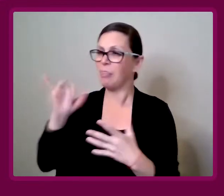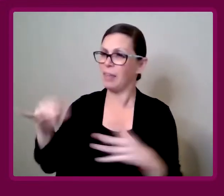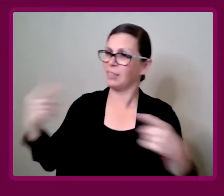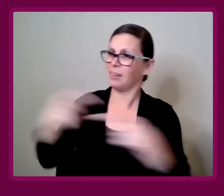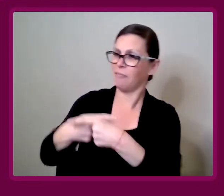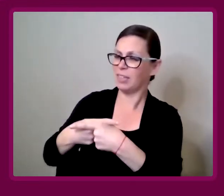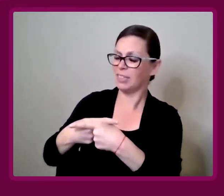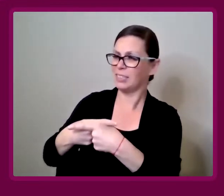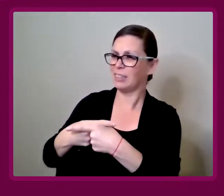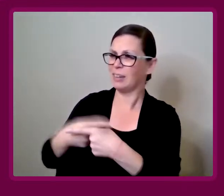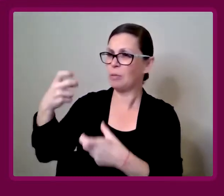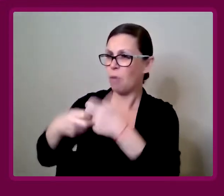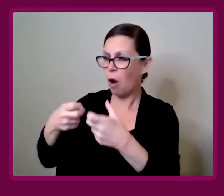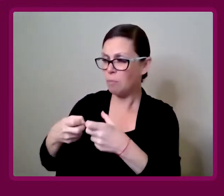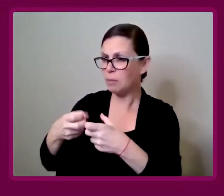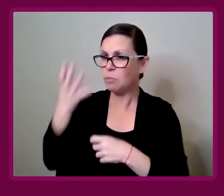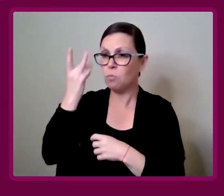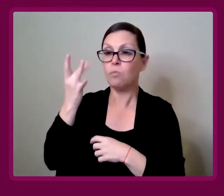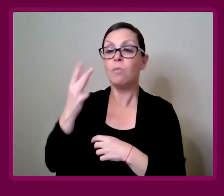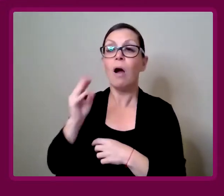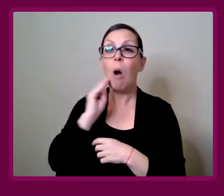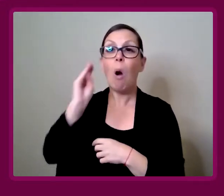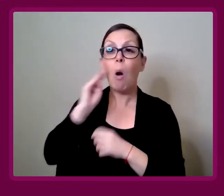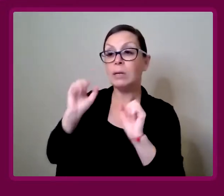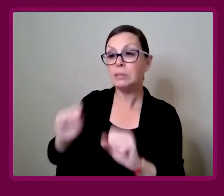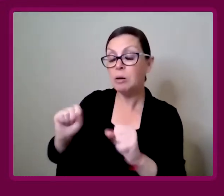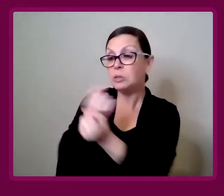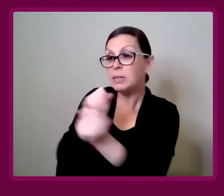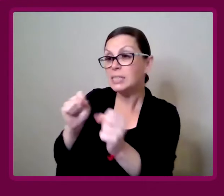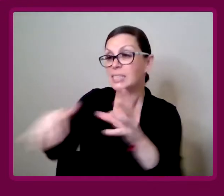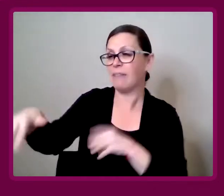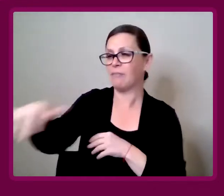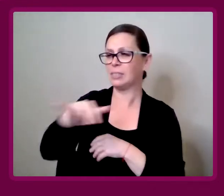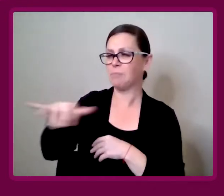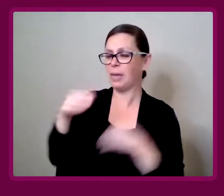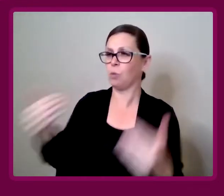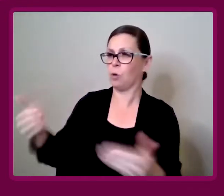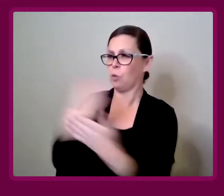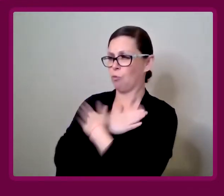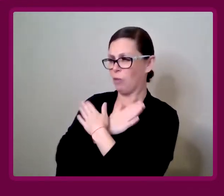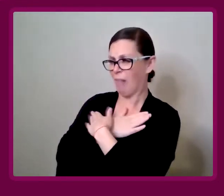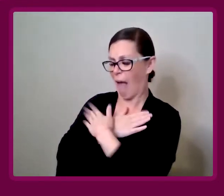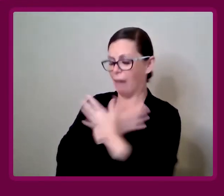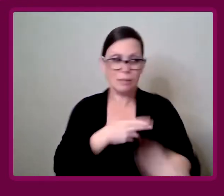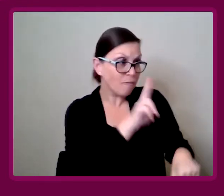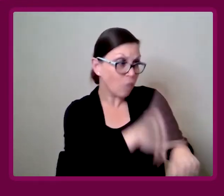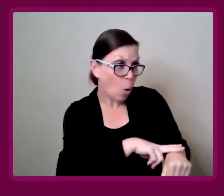Conflicted, because our home is meant to be our safe space, or where we relax, or where